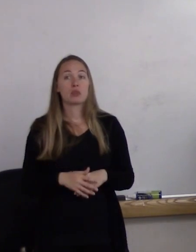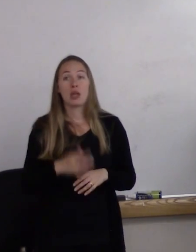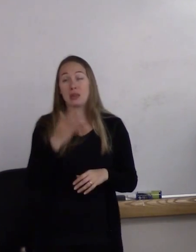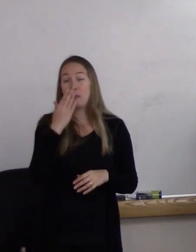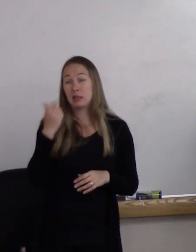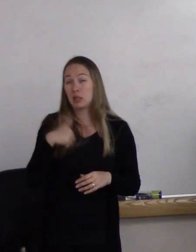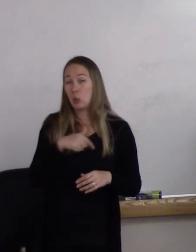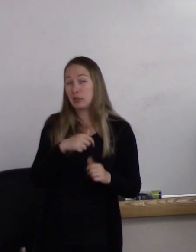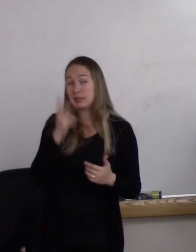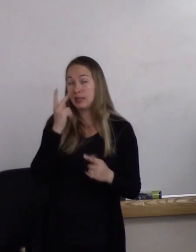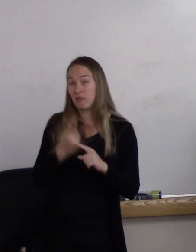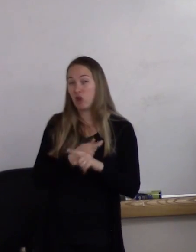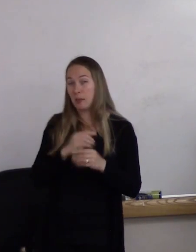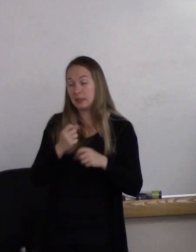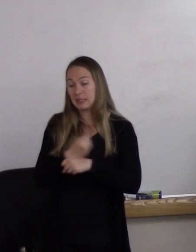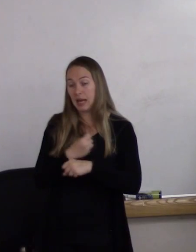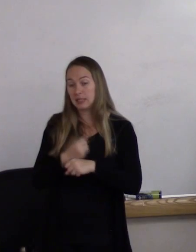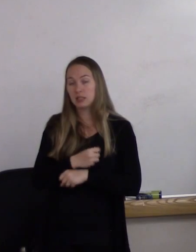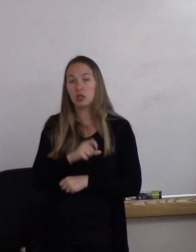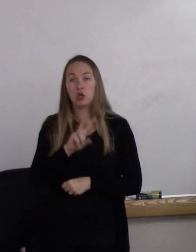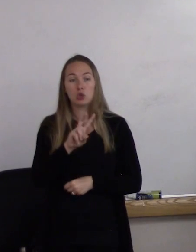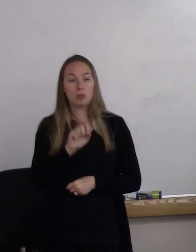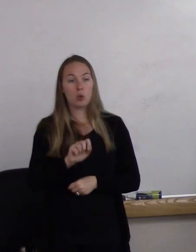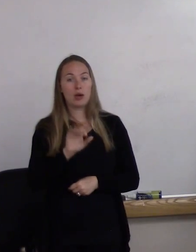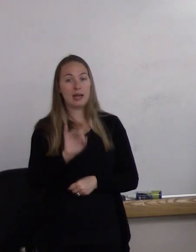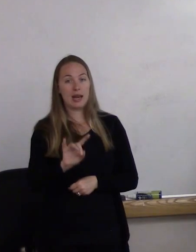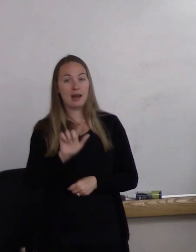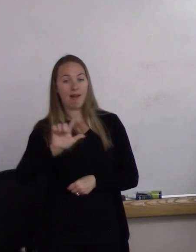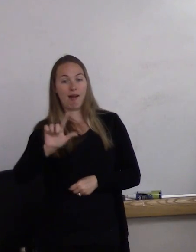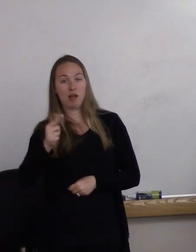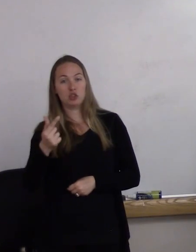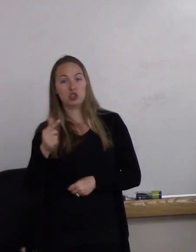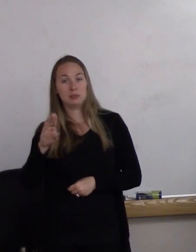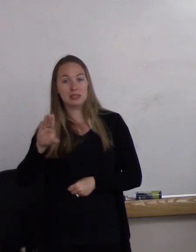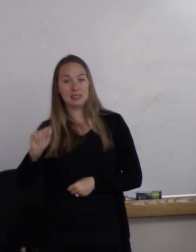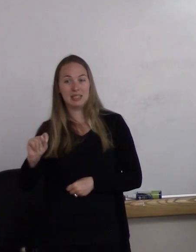is that there are 2.8 million lesbian, gay, and bisexual people 60-plus in the U.S.